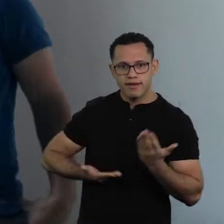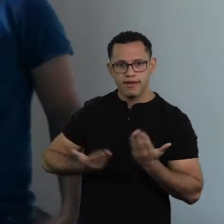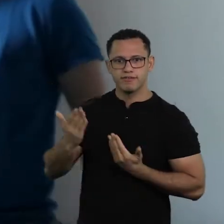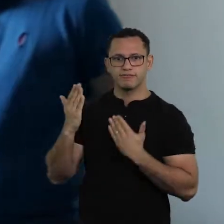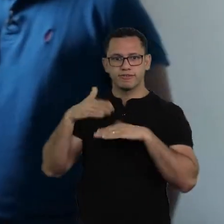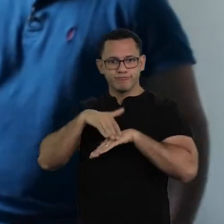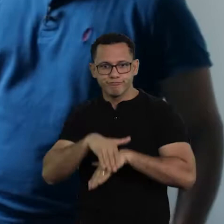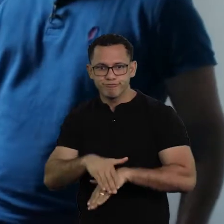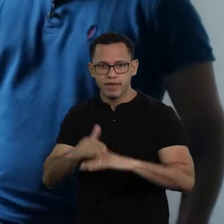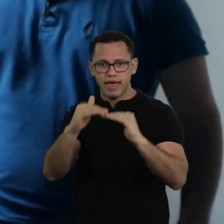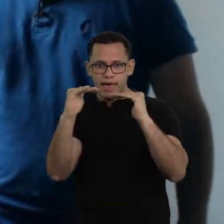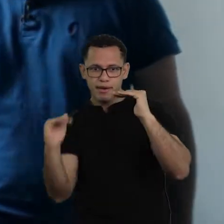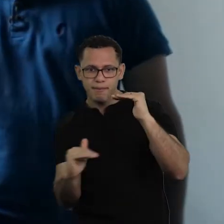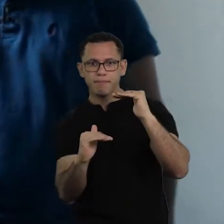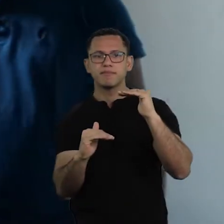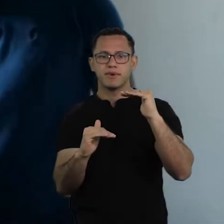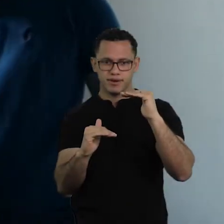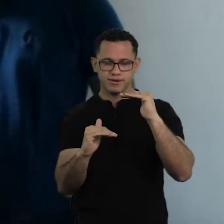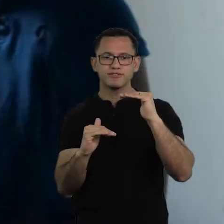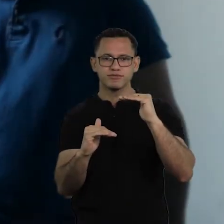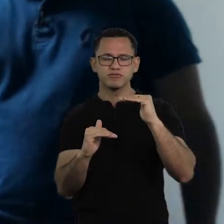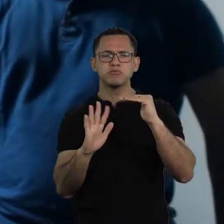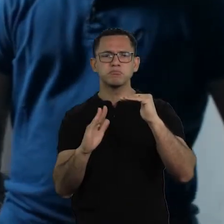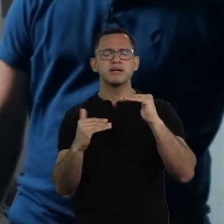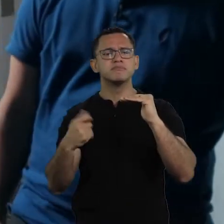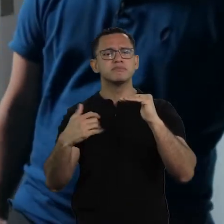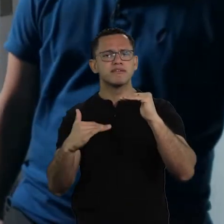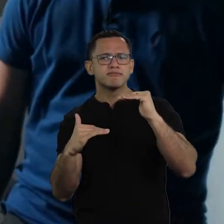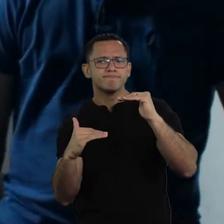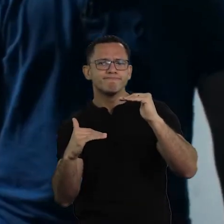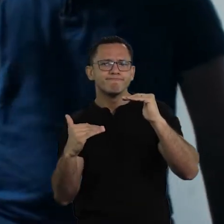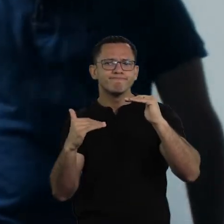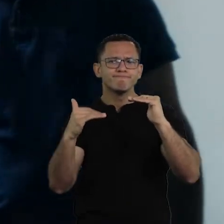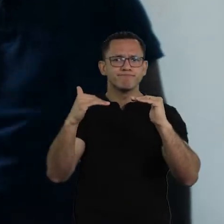and they were also in an insurgency position.